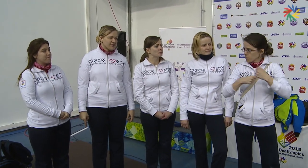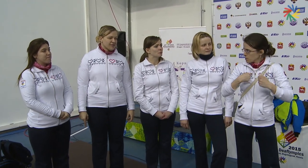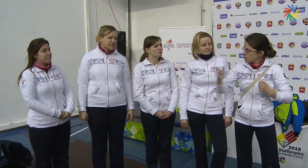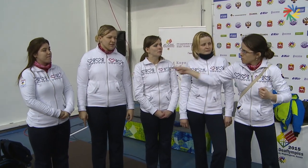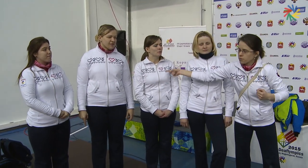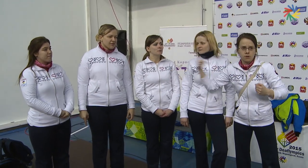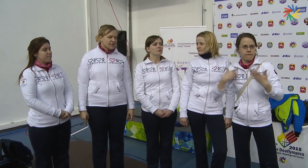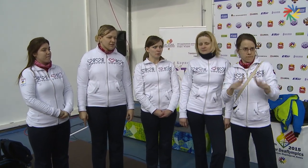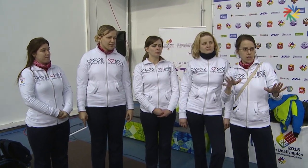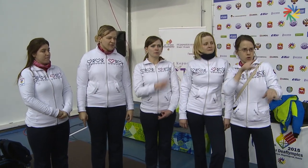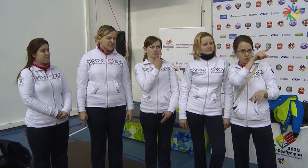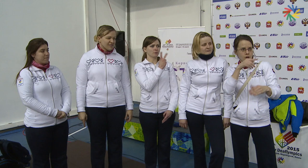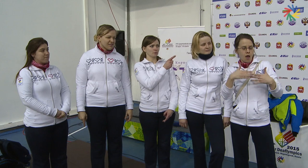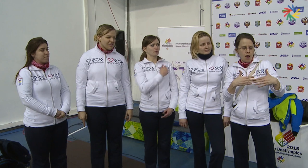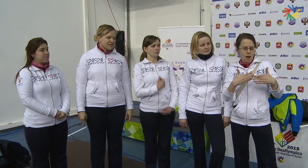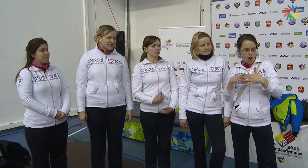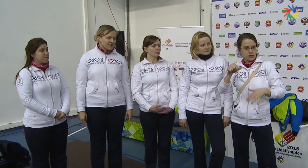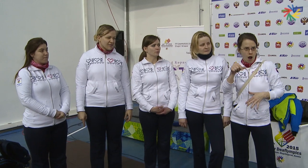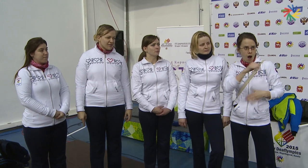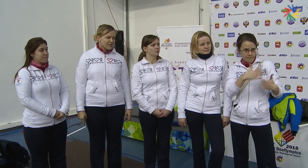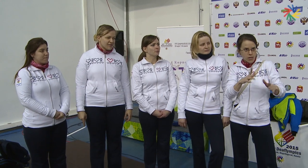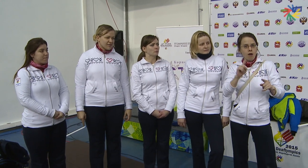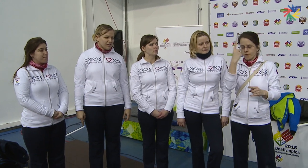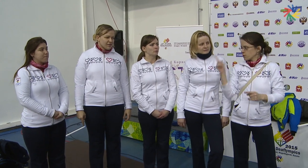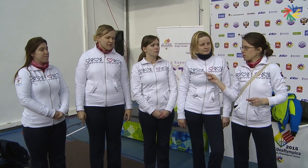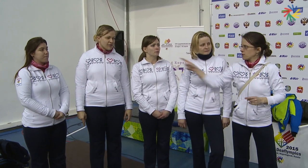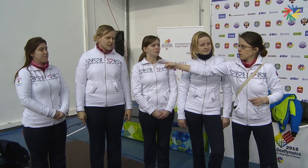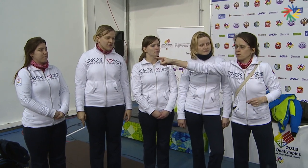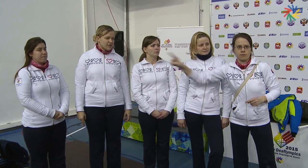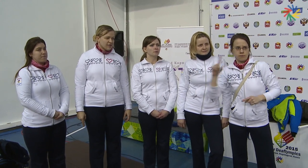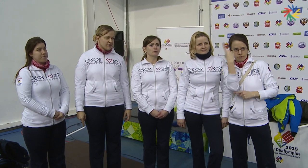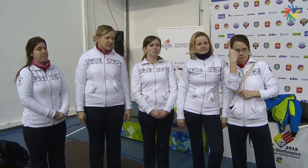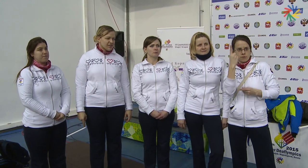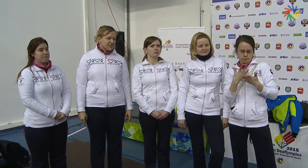at the 2007 Winter Deaflympics in the USA, and for the rest, it's their first time participating in the curling competition